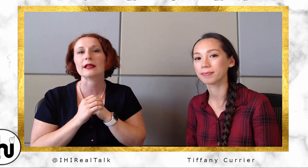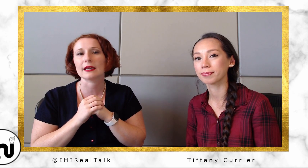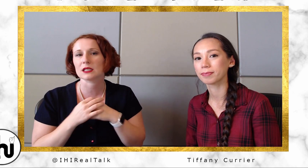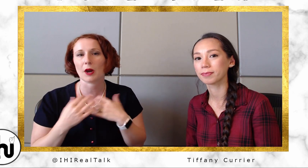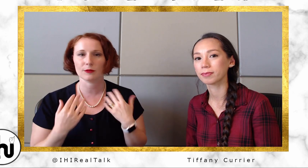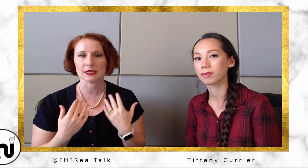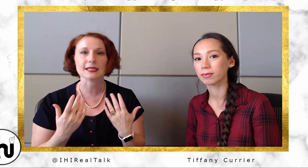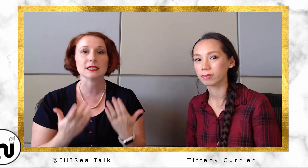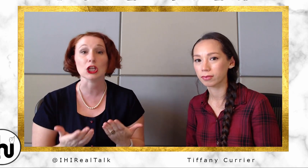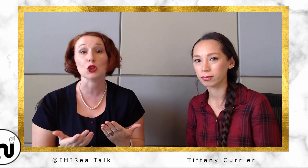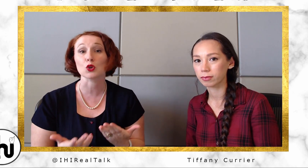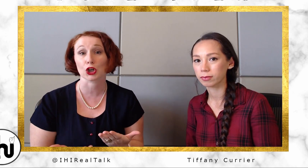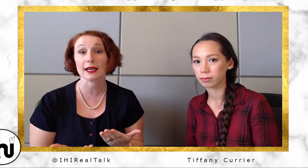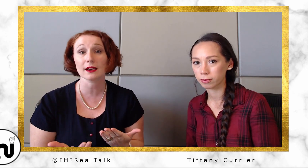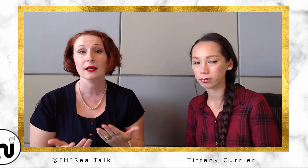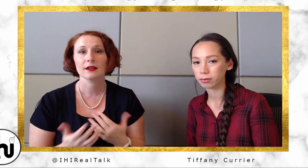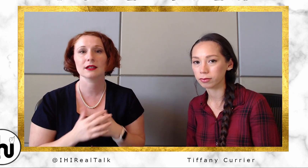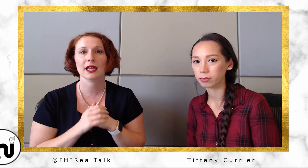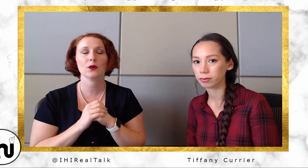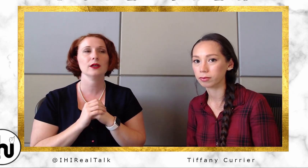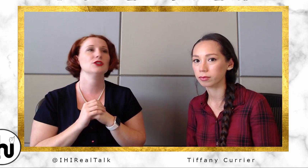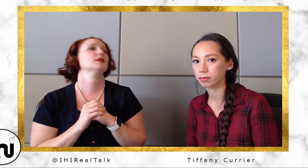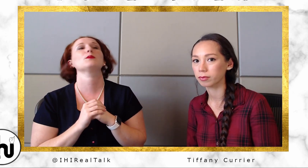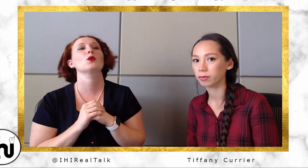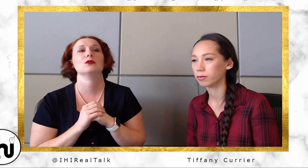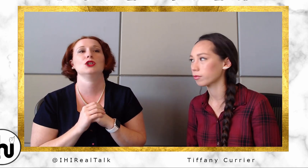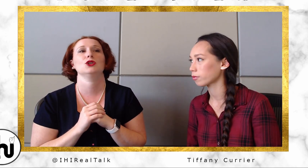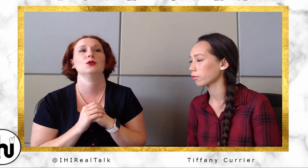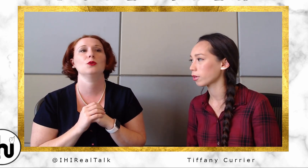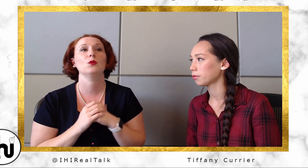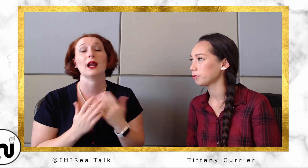inspired me to continue learning the language. As opposed to when I was in